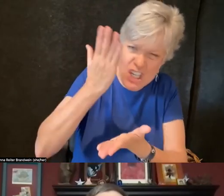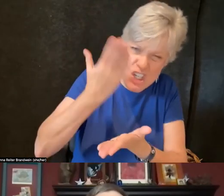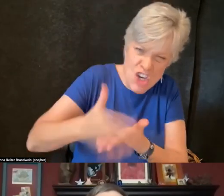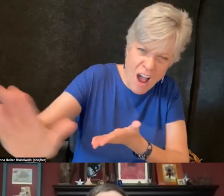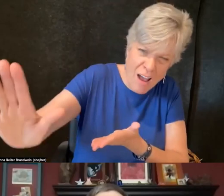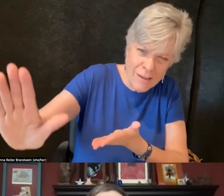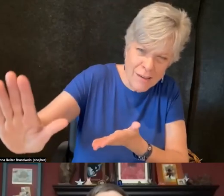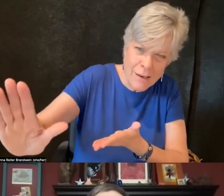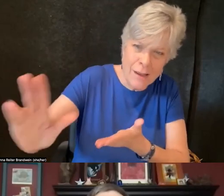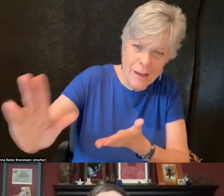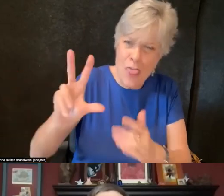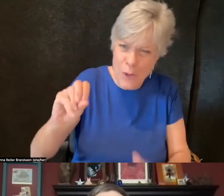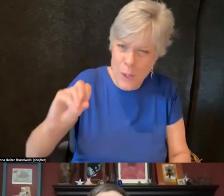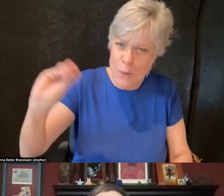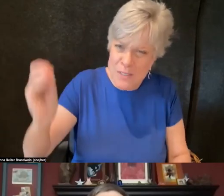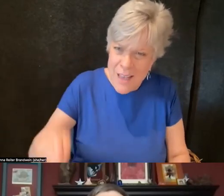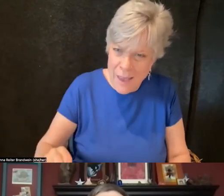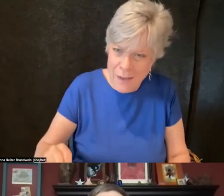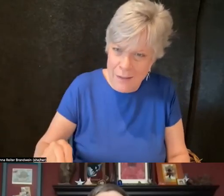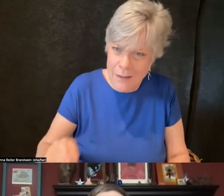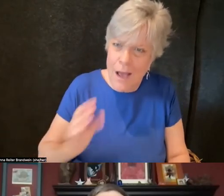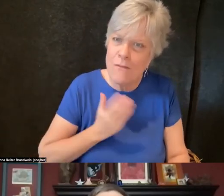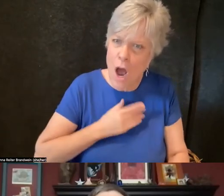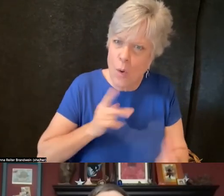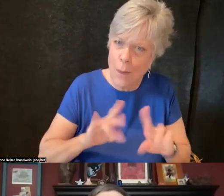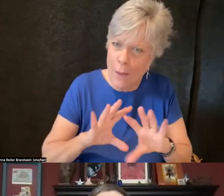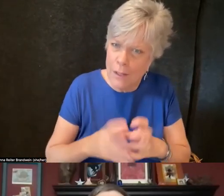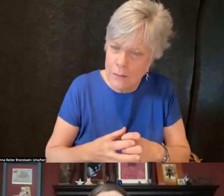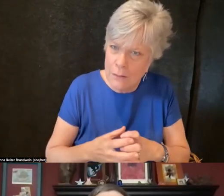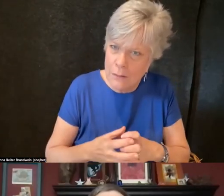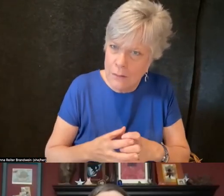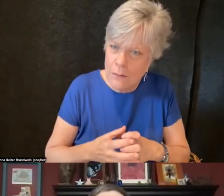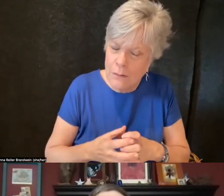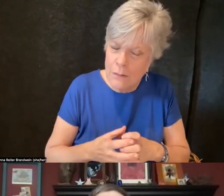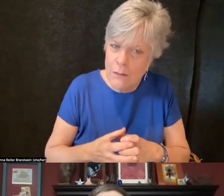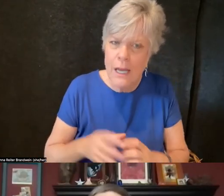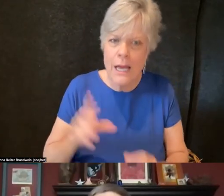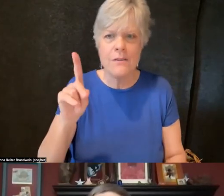If disabled folks are constantly under the emotional burden